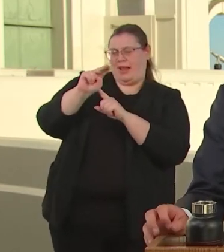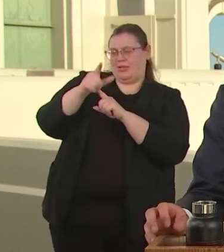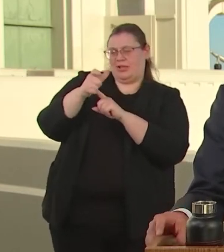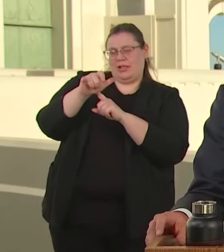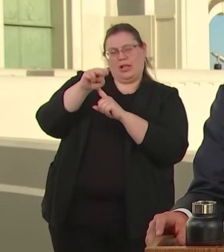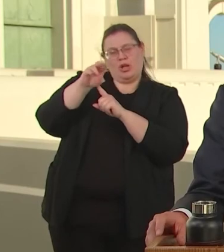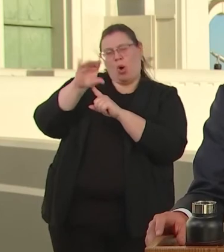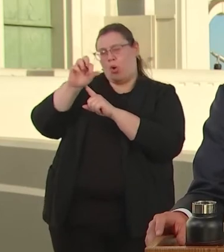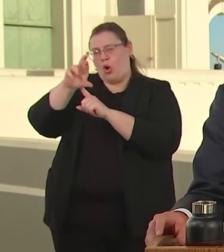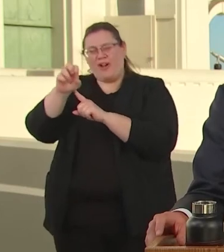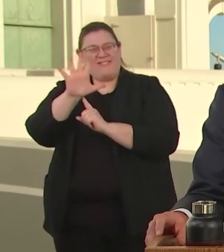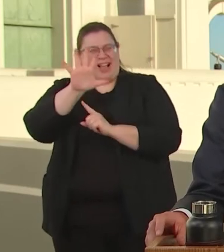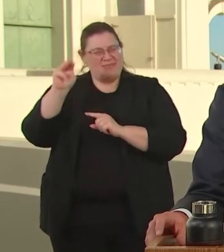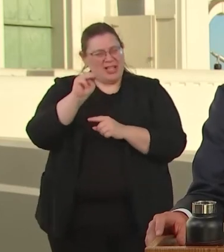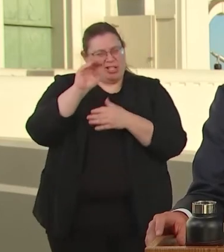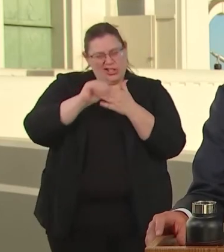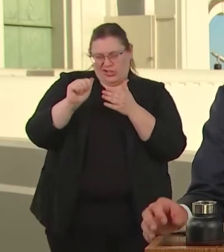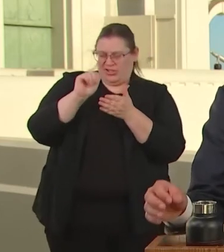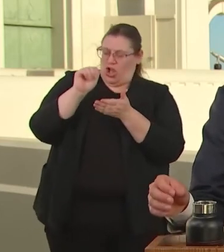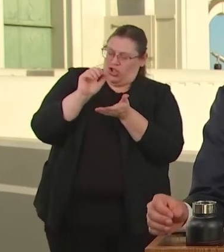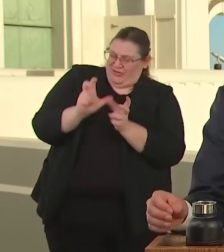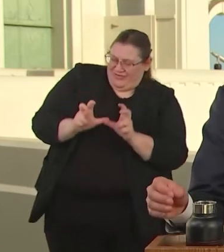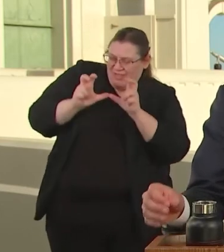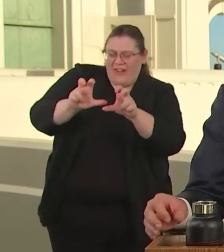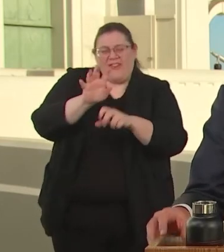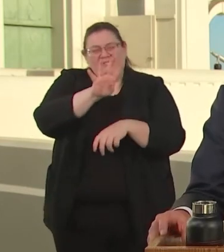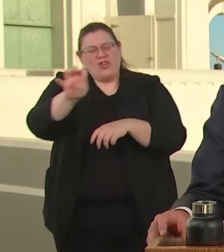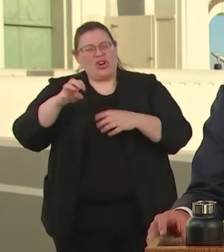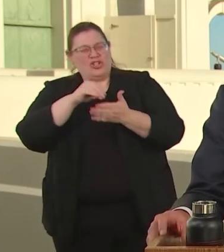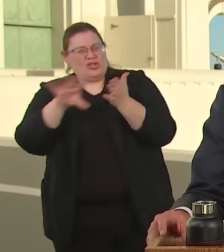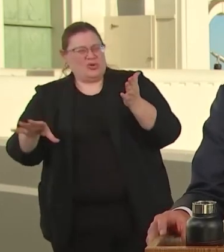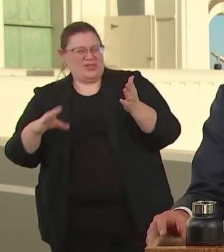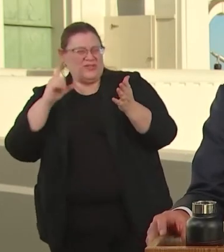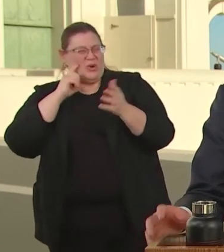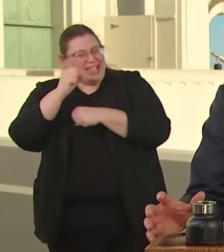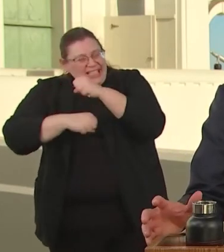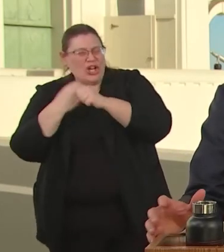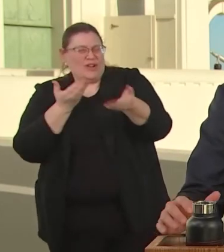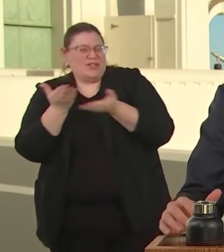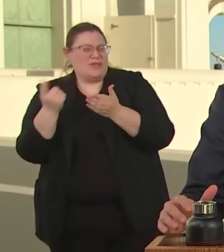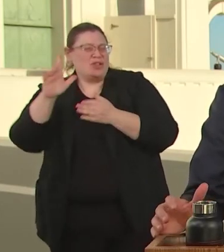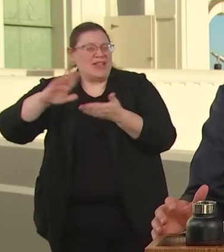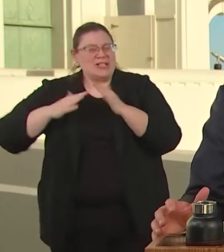MILLION DOLLARS TO FUND 500 STUDENTS IN AREAS THAT ARE CRITICAL TO THE COME BACK.